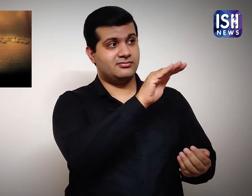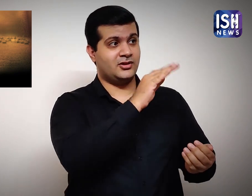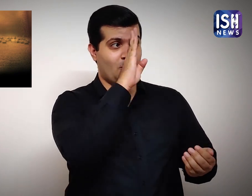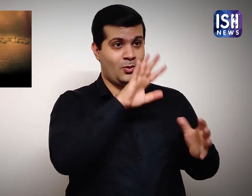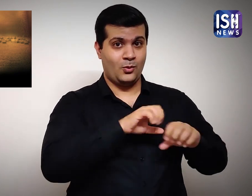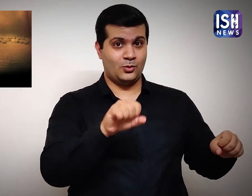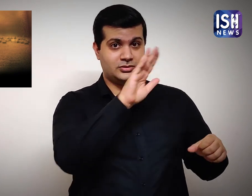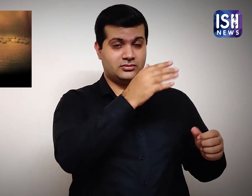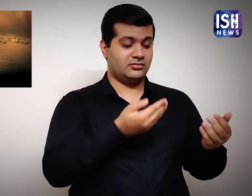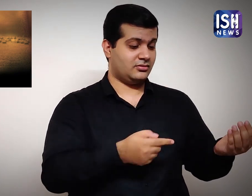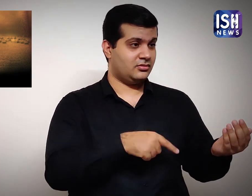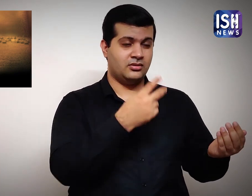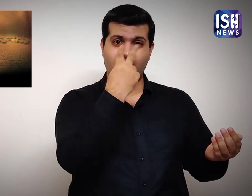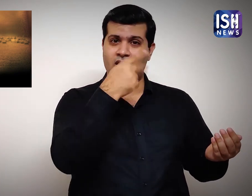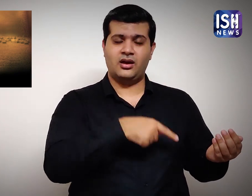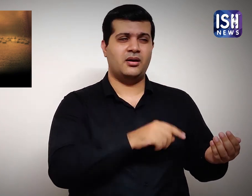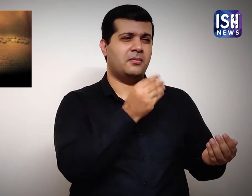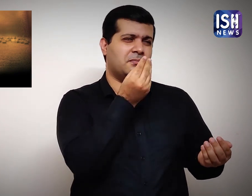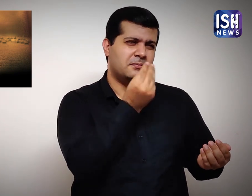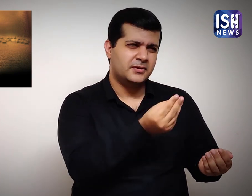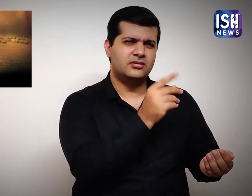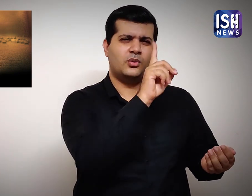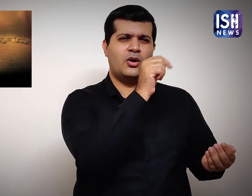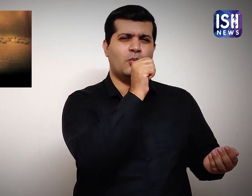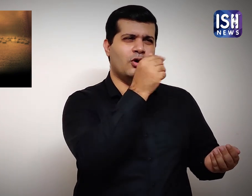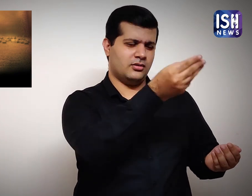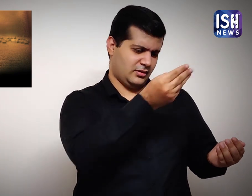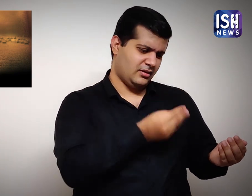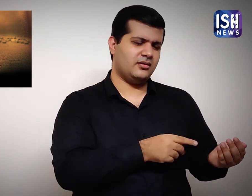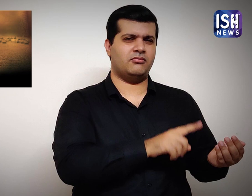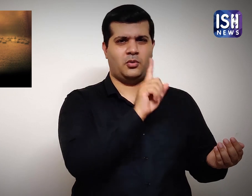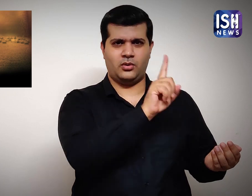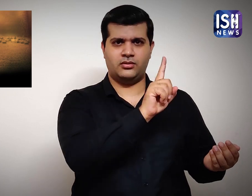She pleaded Hussain to give their baby water as the baby was crying.